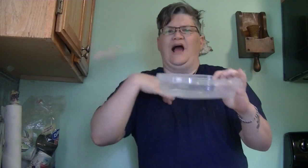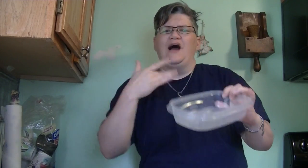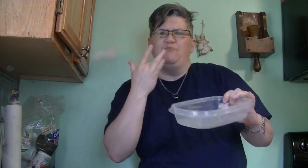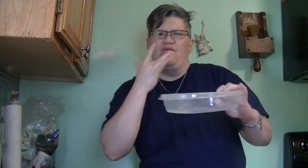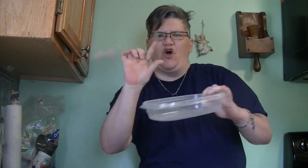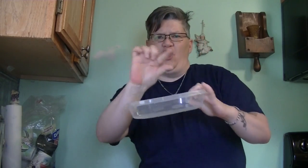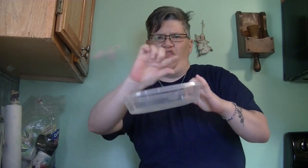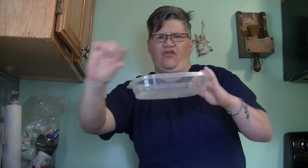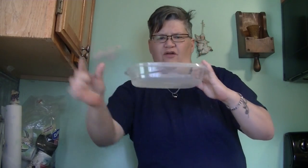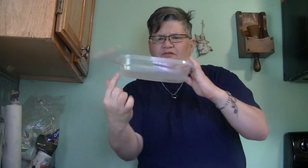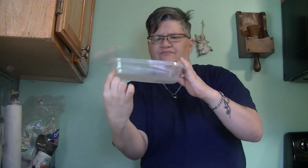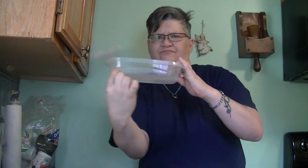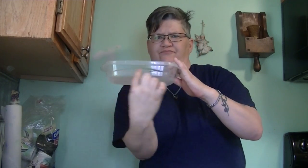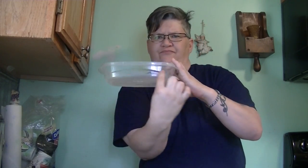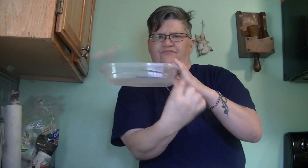I prefer thin